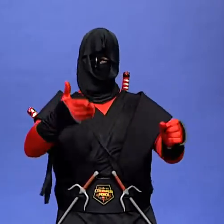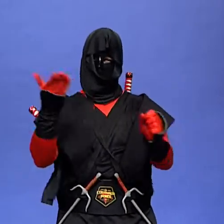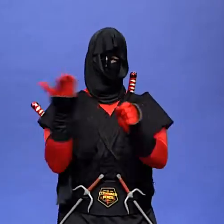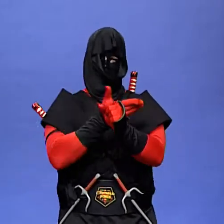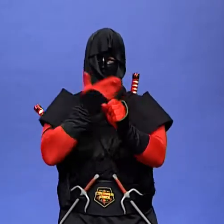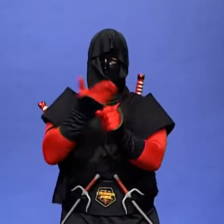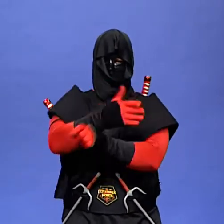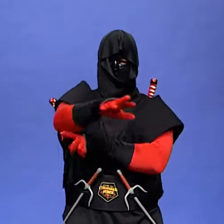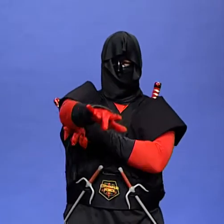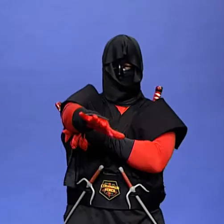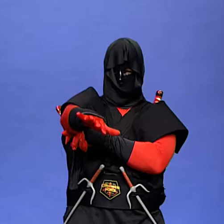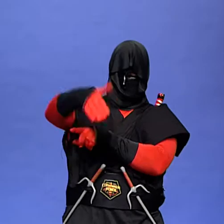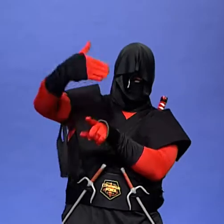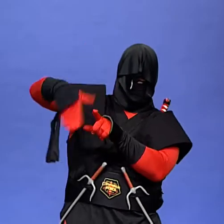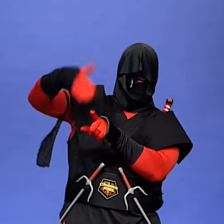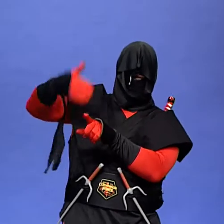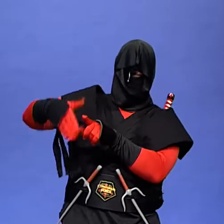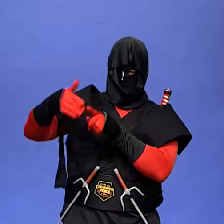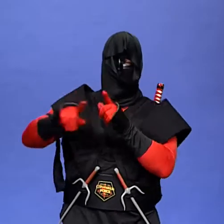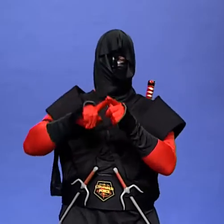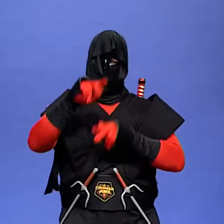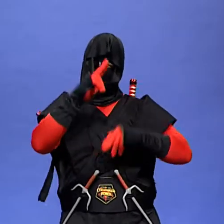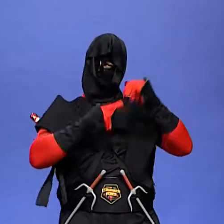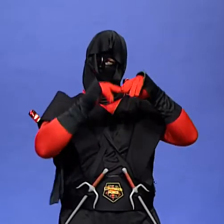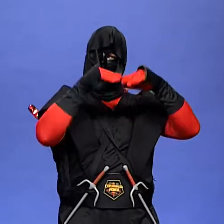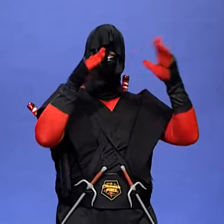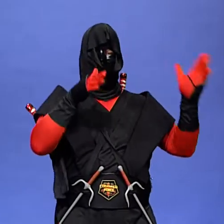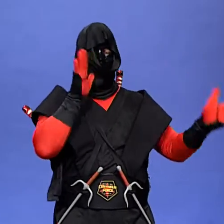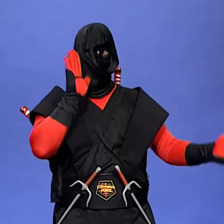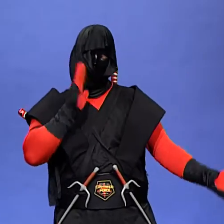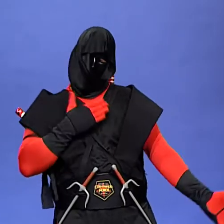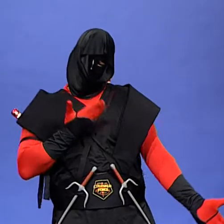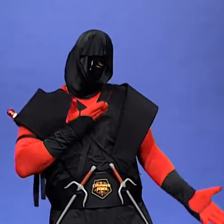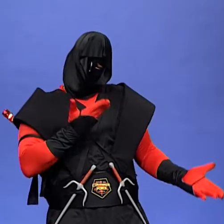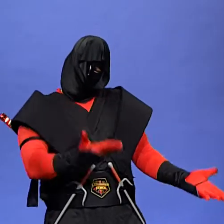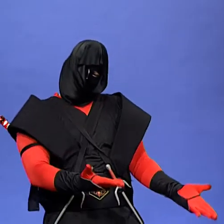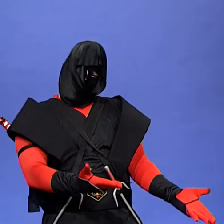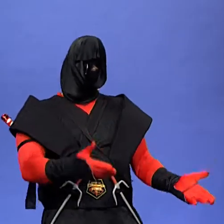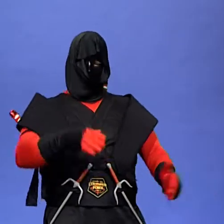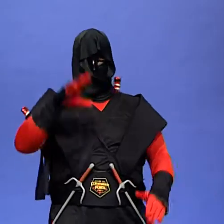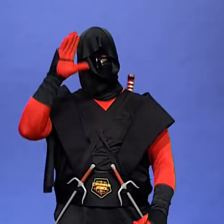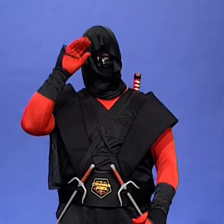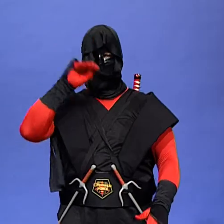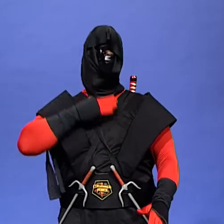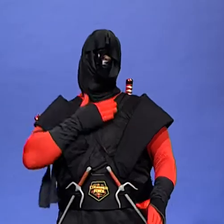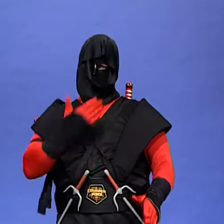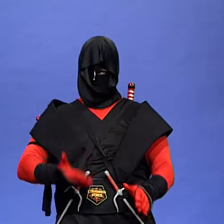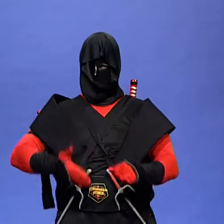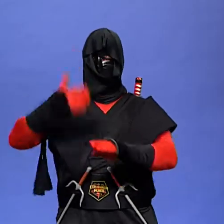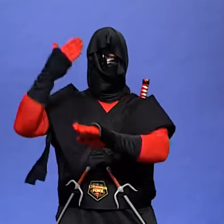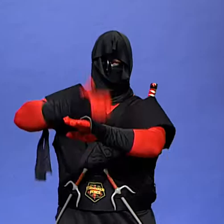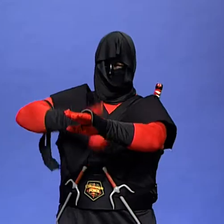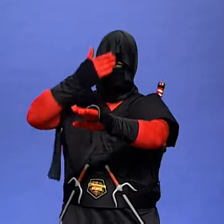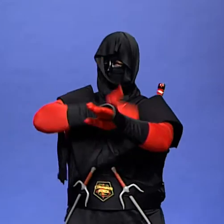a house and then you will be happy and so the boy cut off her branches and carried